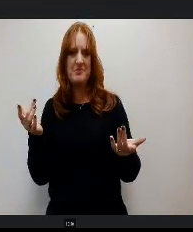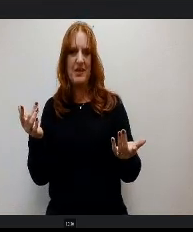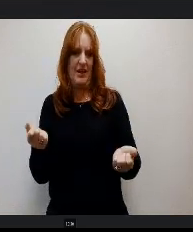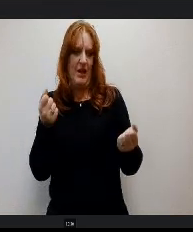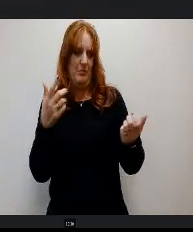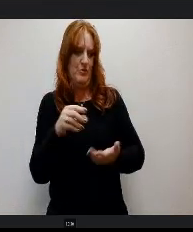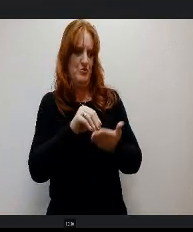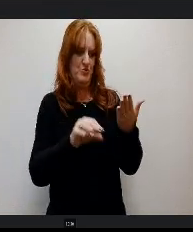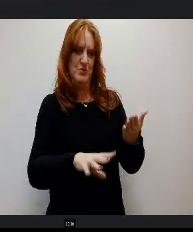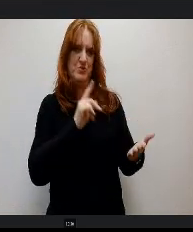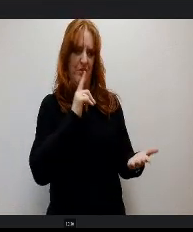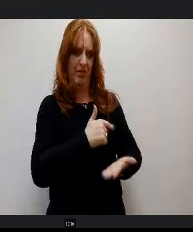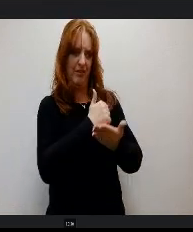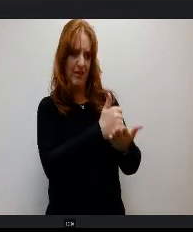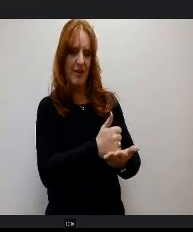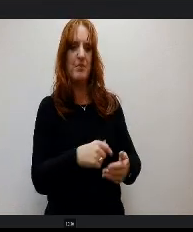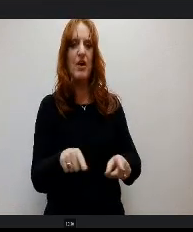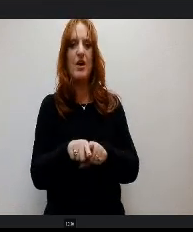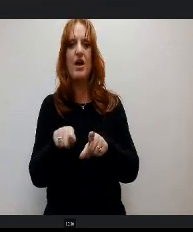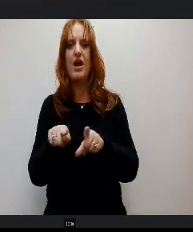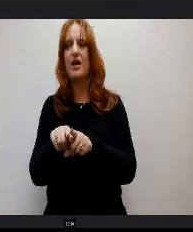I also want to point out I loved hearing from the students from Aspen Valley.